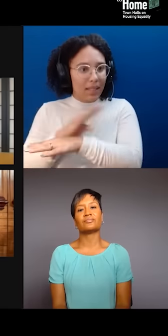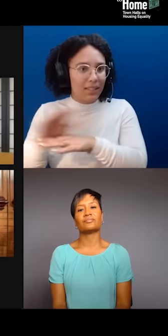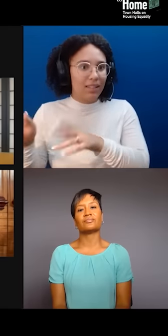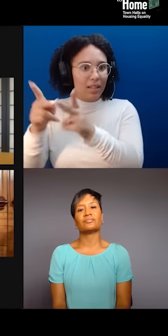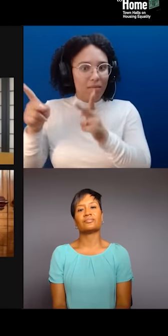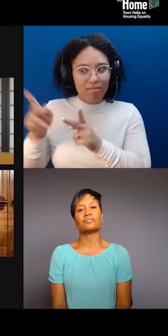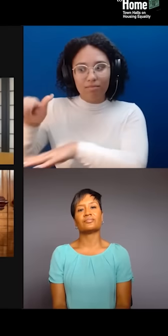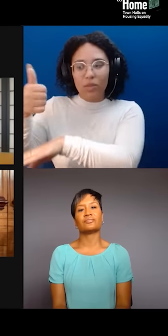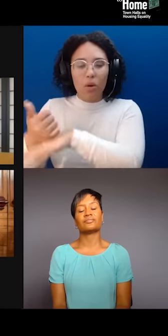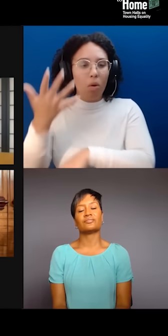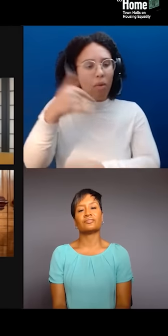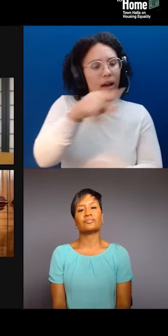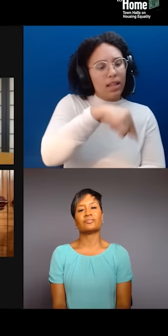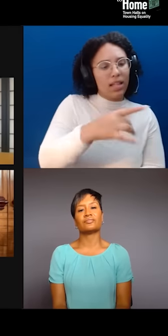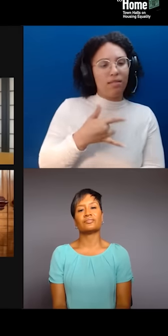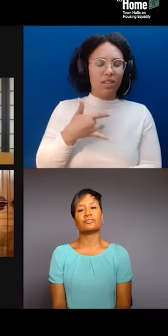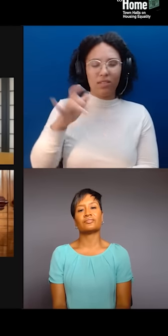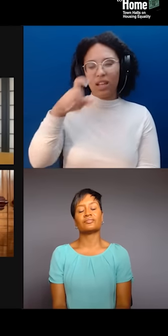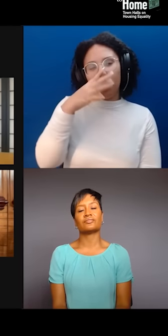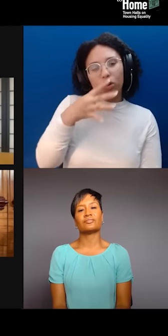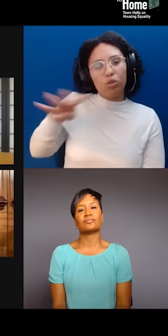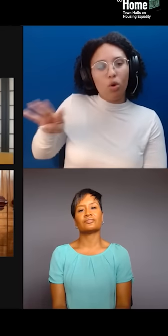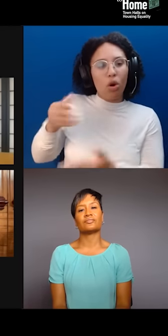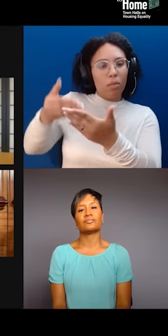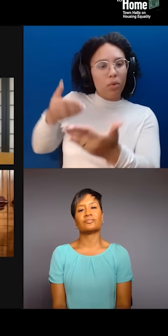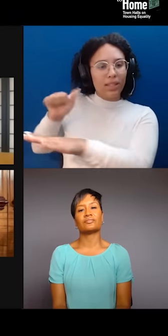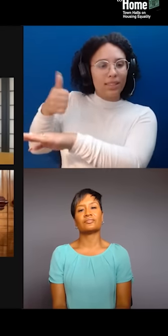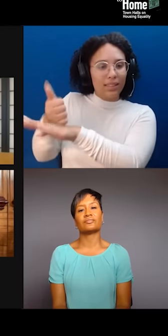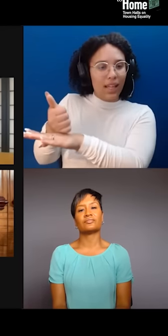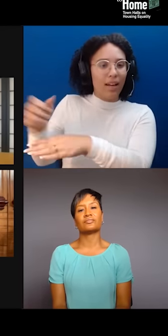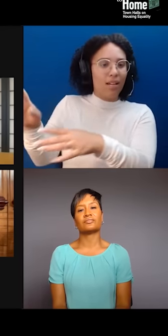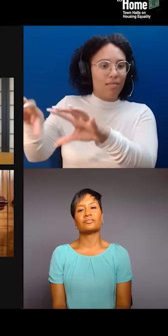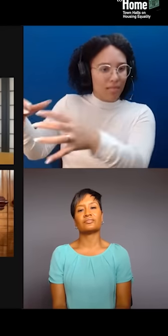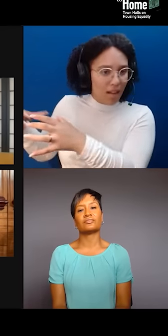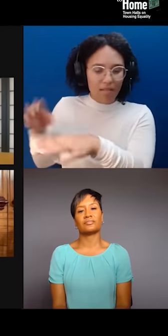Yes, because it's easier to center yourself. And it is the narcissistic thing that,